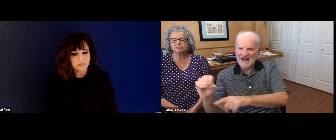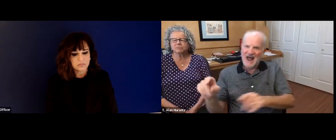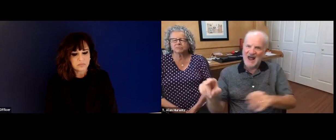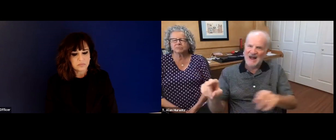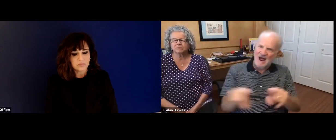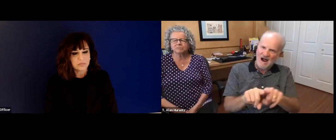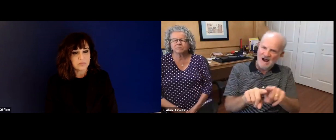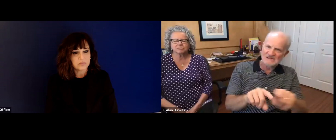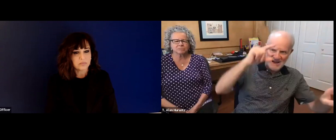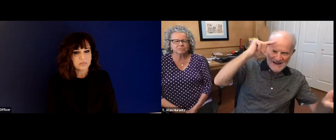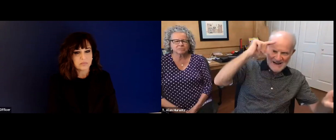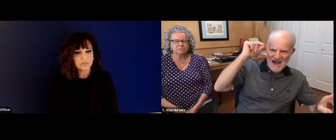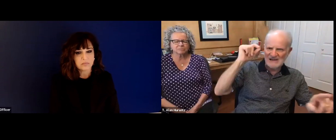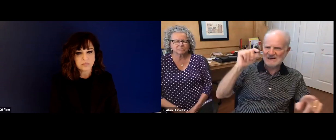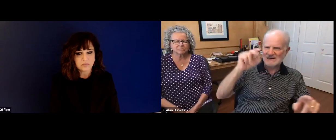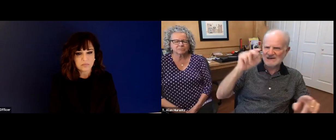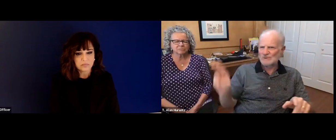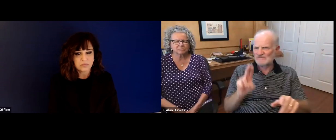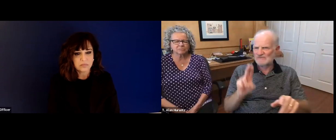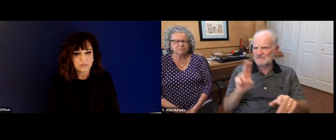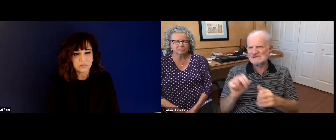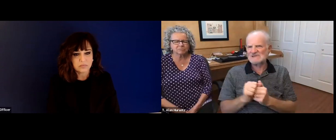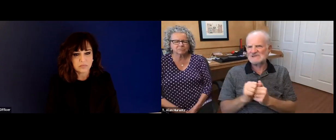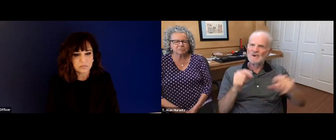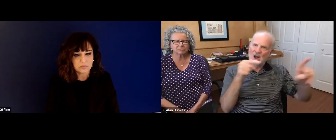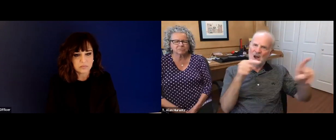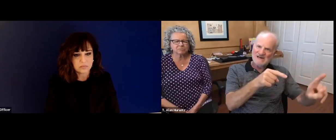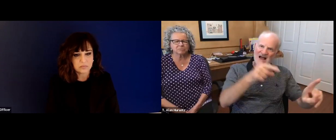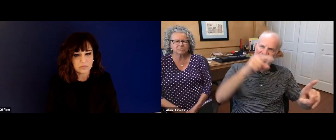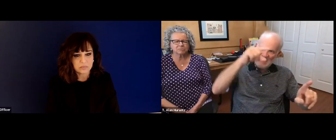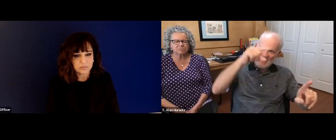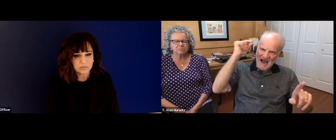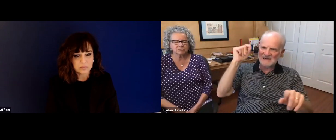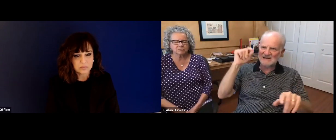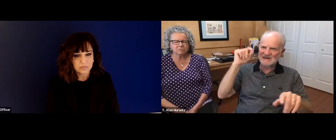do their jobs well. So I'm proud of many things that were